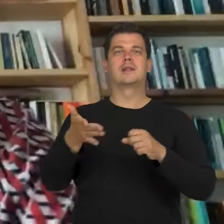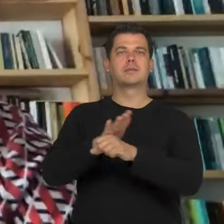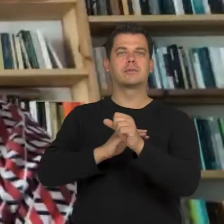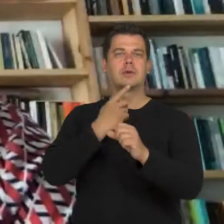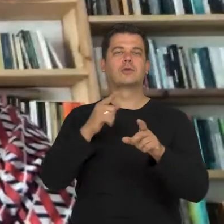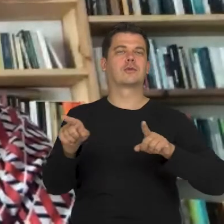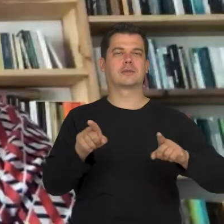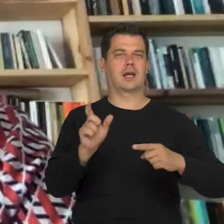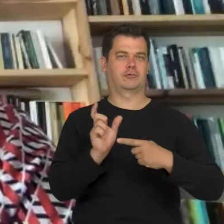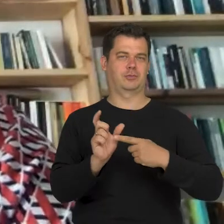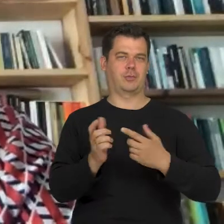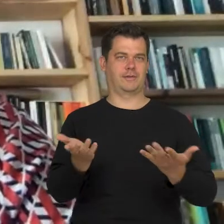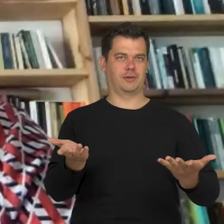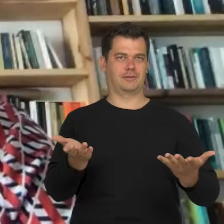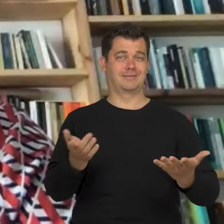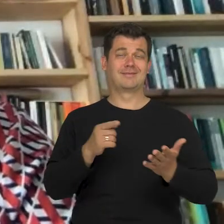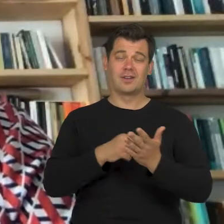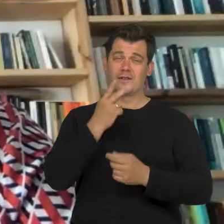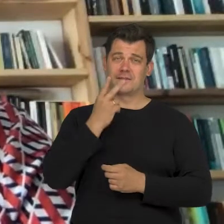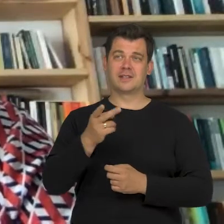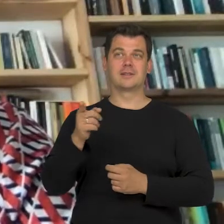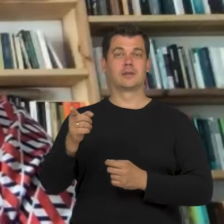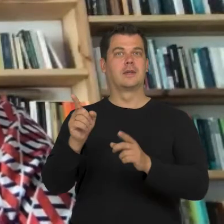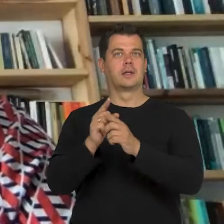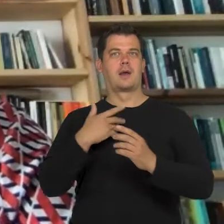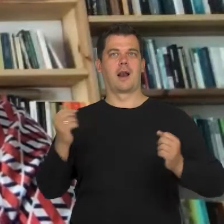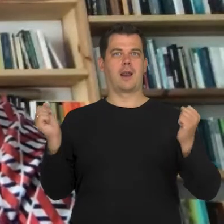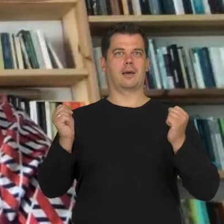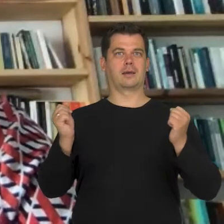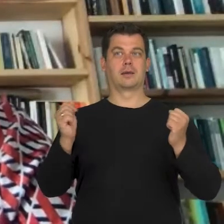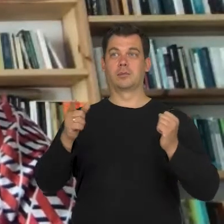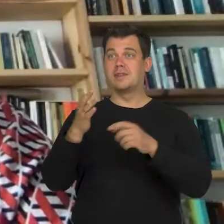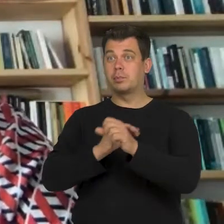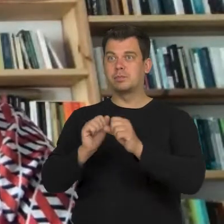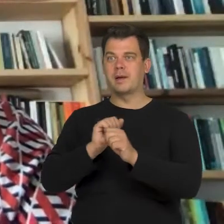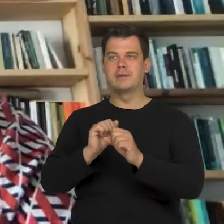Maybe this is the source of that fear. That rejection and the inevitability